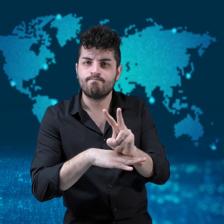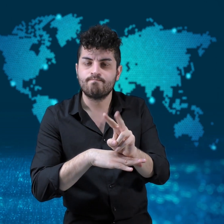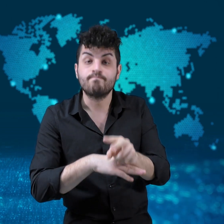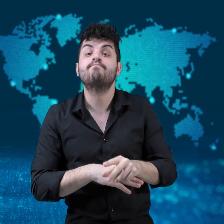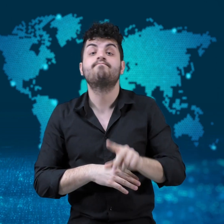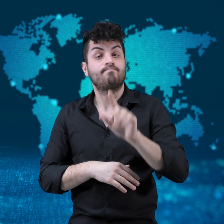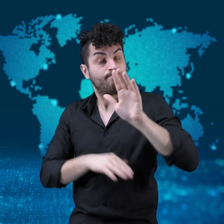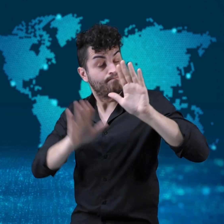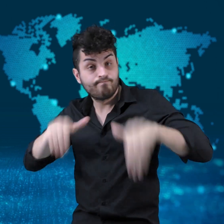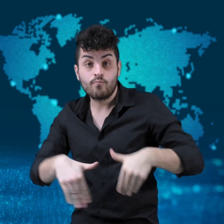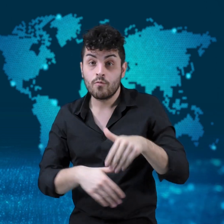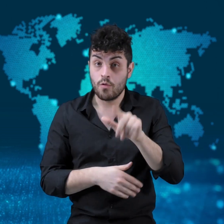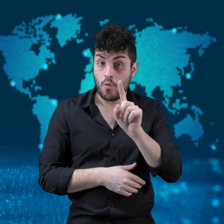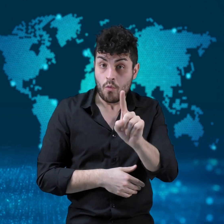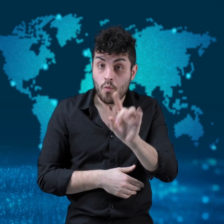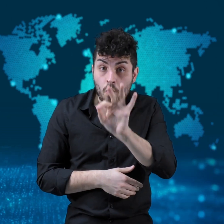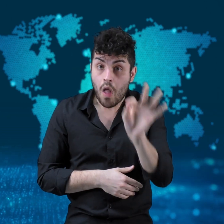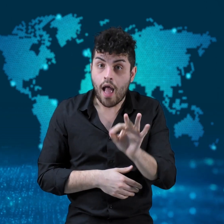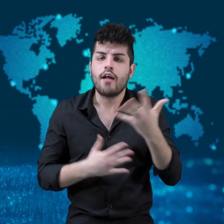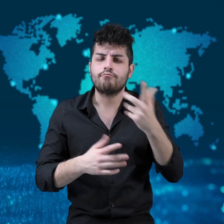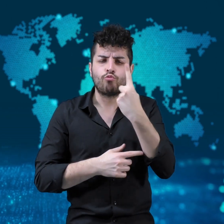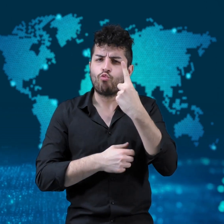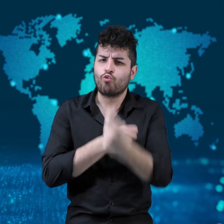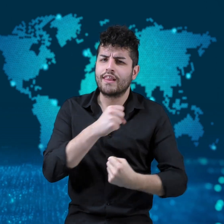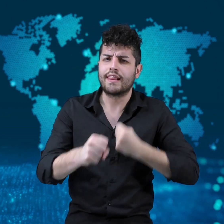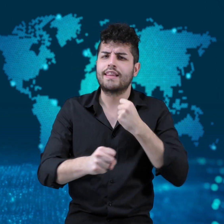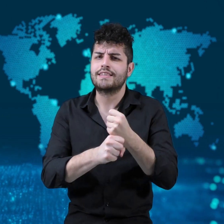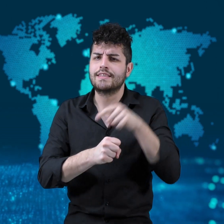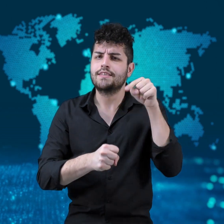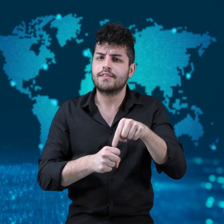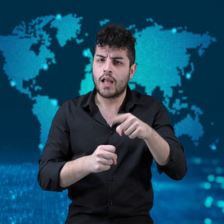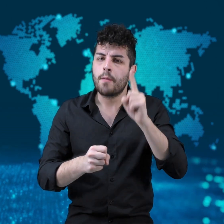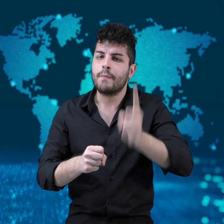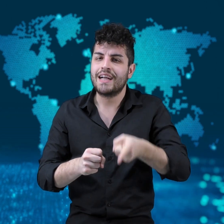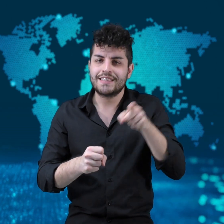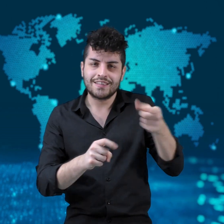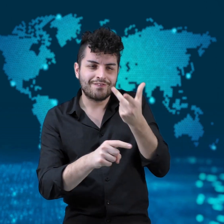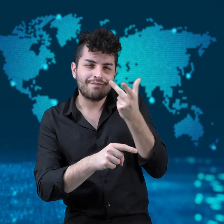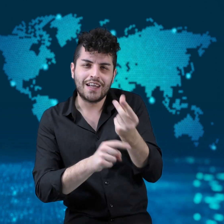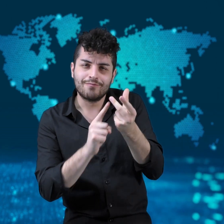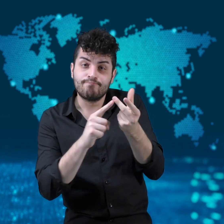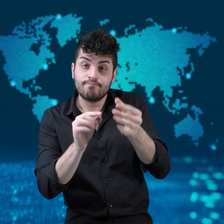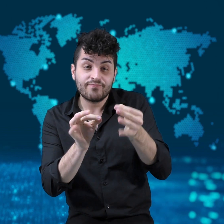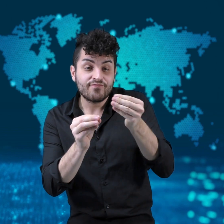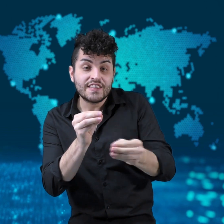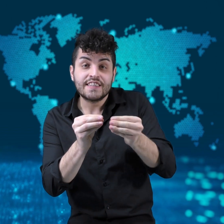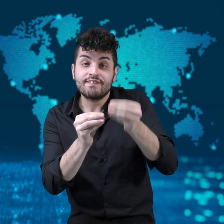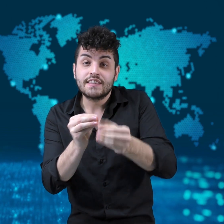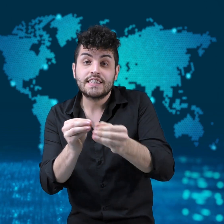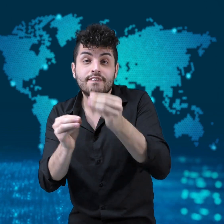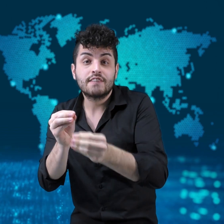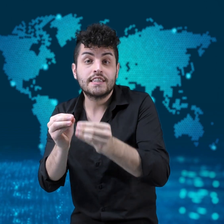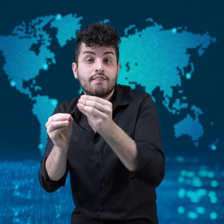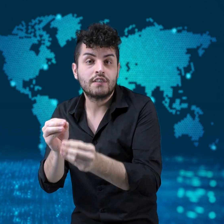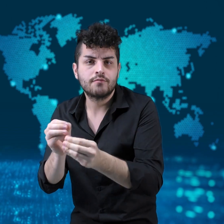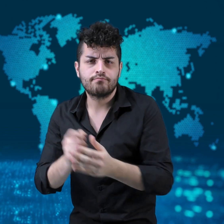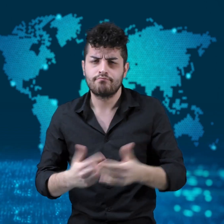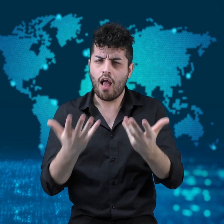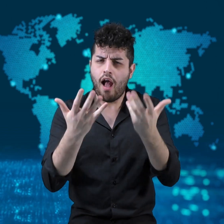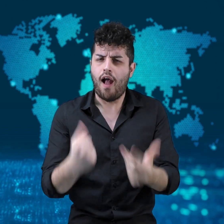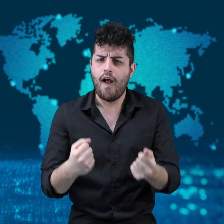but the vaccine was abandoned as it would take a year to fix the flaw.